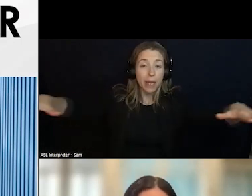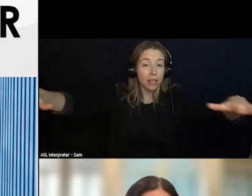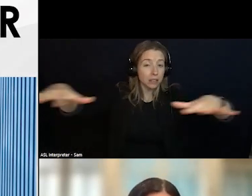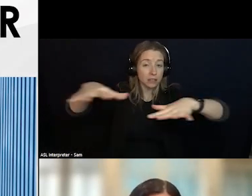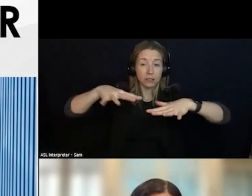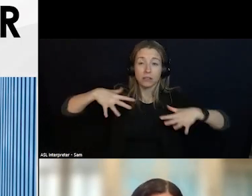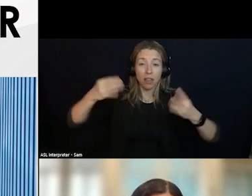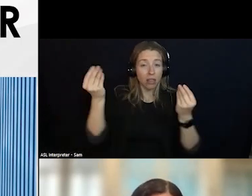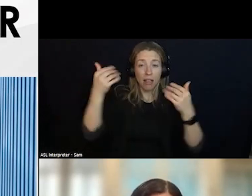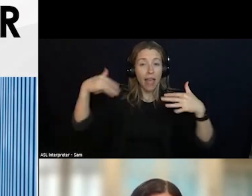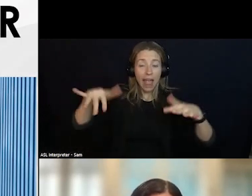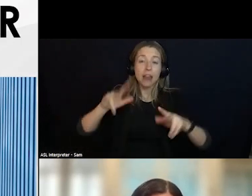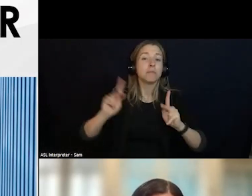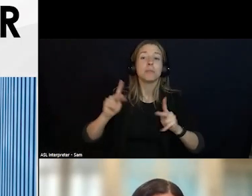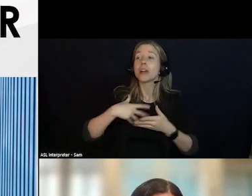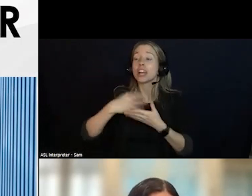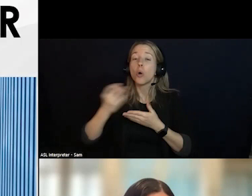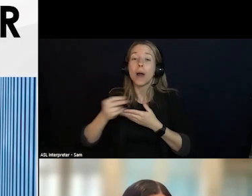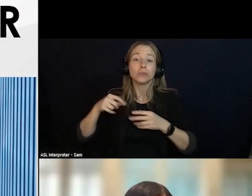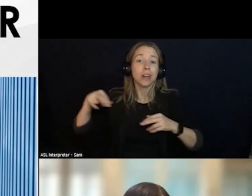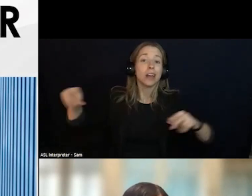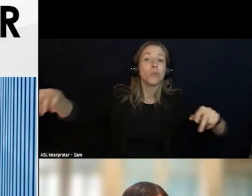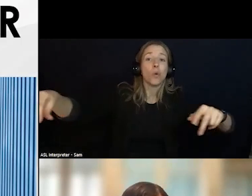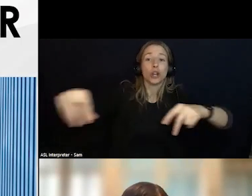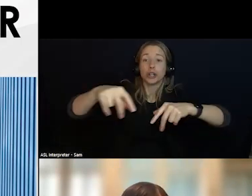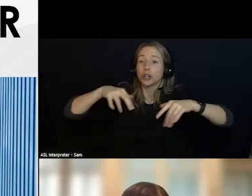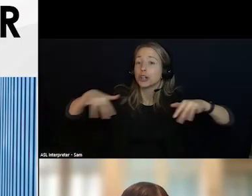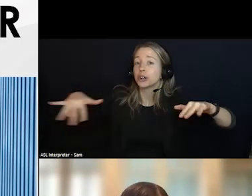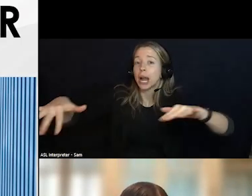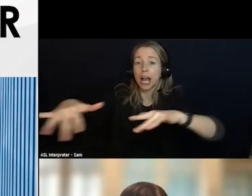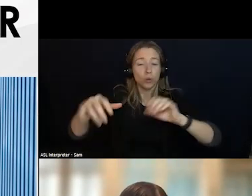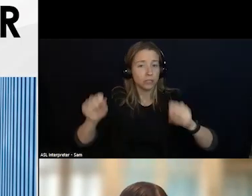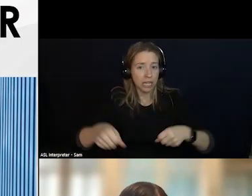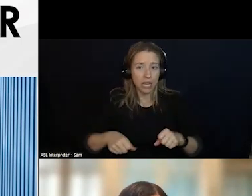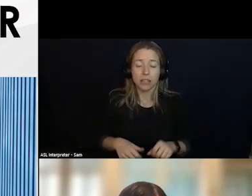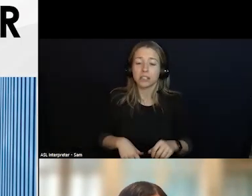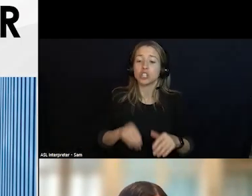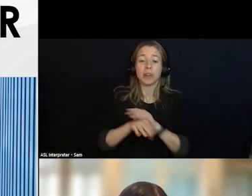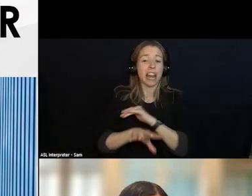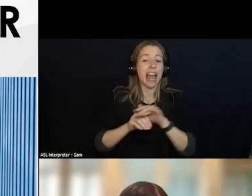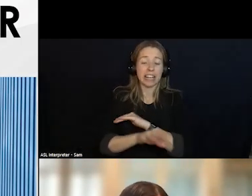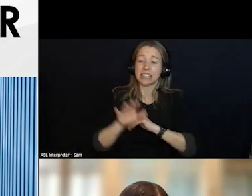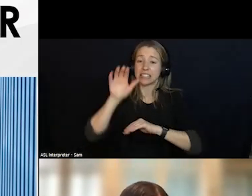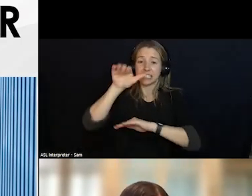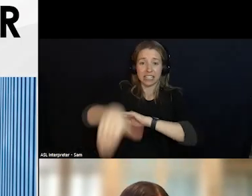YOU CAN ACCESS THIS 24 HOURS A DAY. I DON'T KNOW ABOUT THE REST OF THE COUNTRY, BUT IN LA COUNTY,